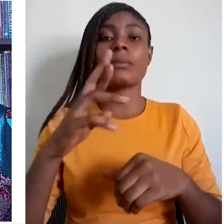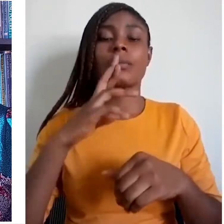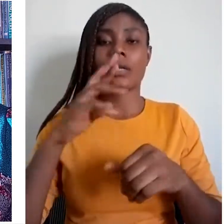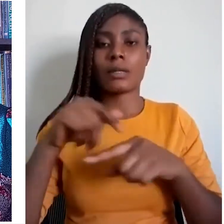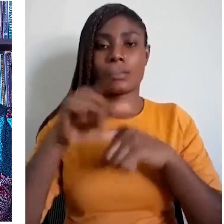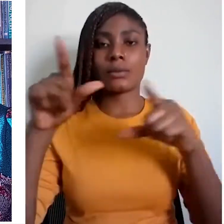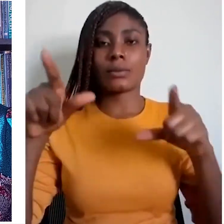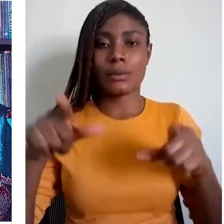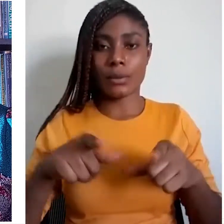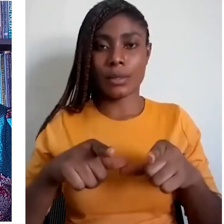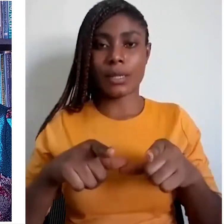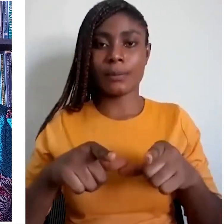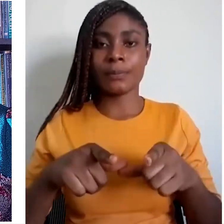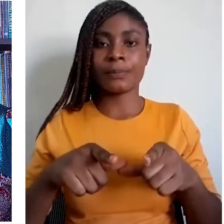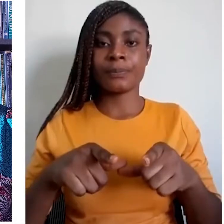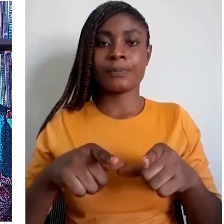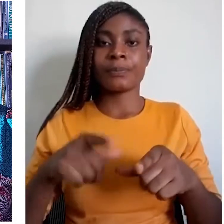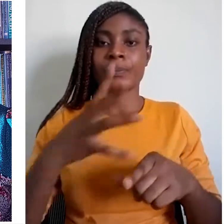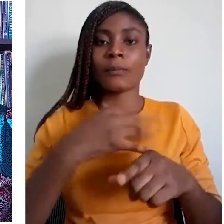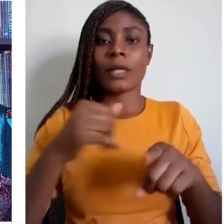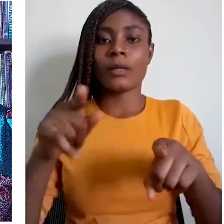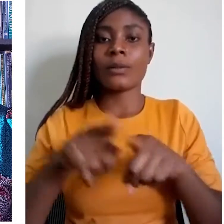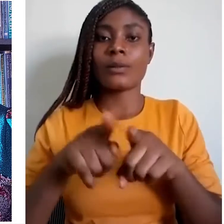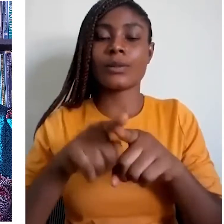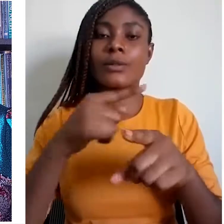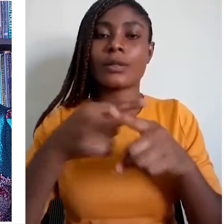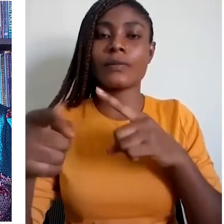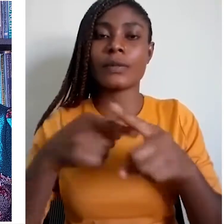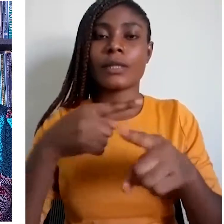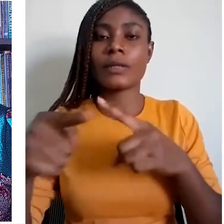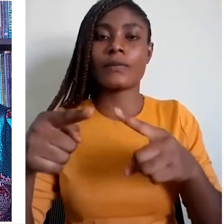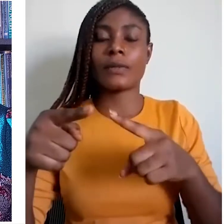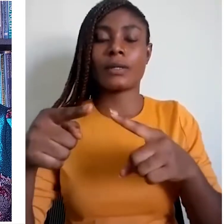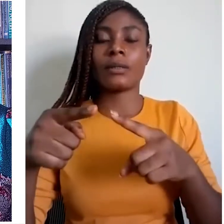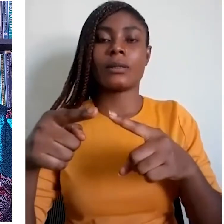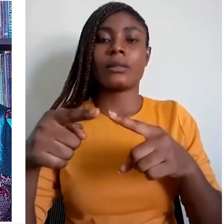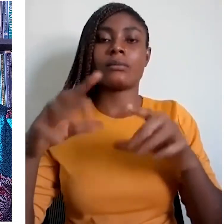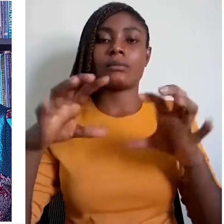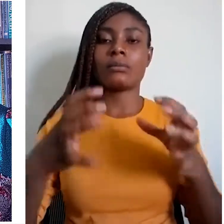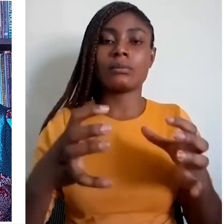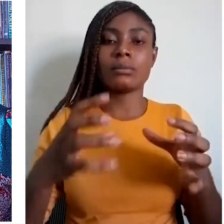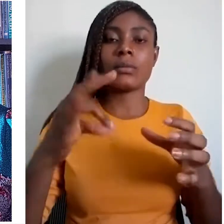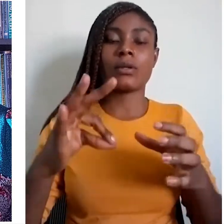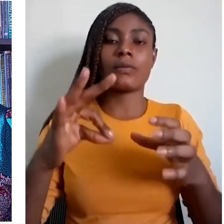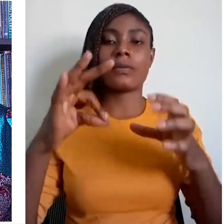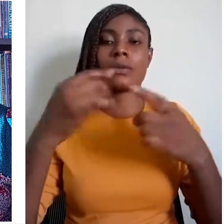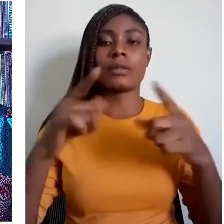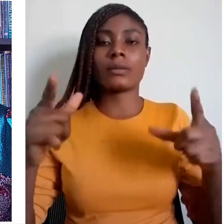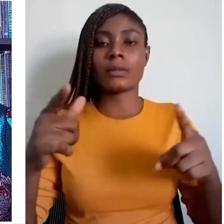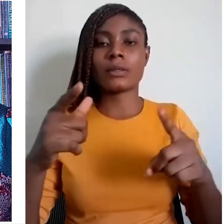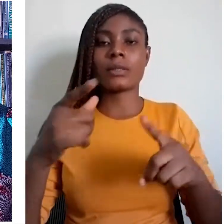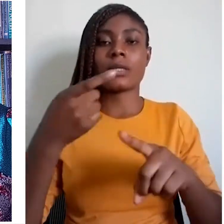There are therefore several categories of languages, drawn from 6 main phyla: Afro-Asiatic,